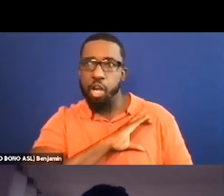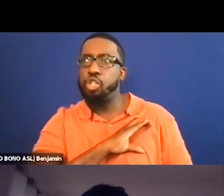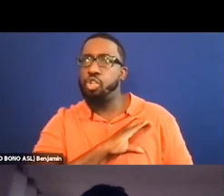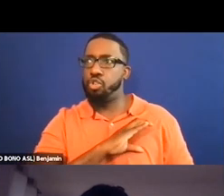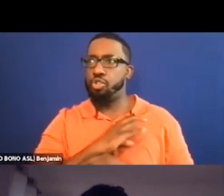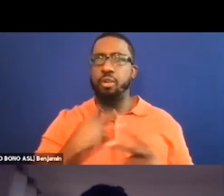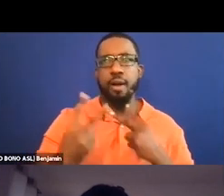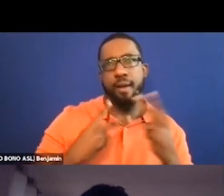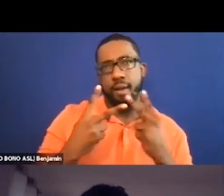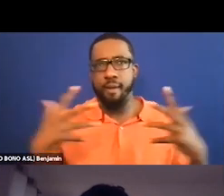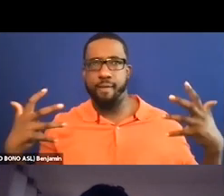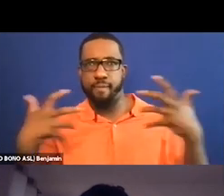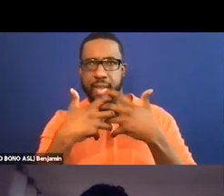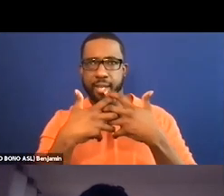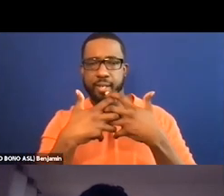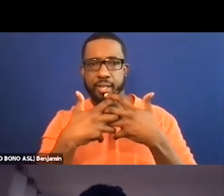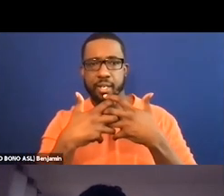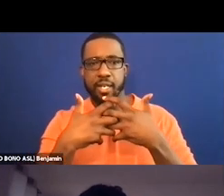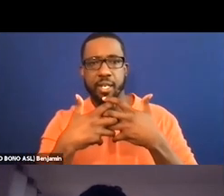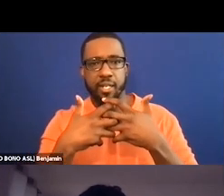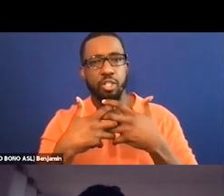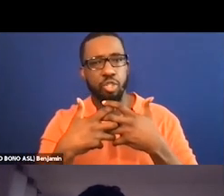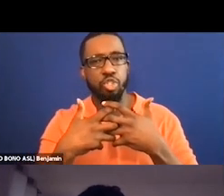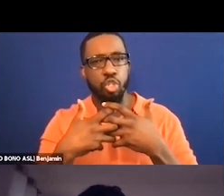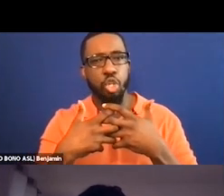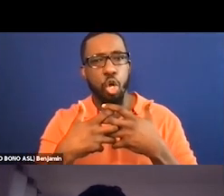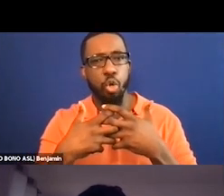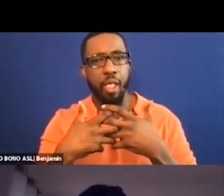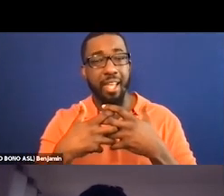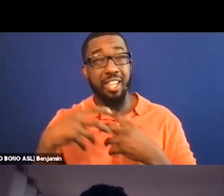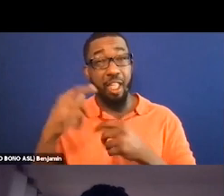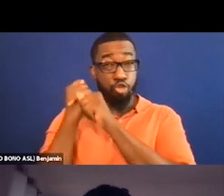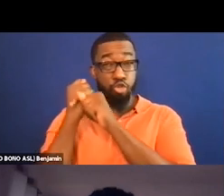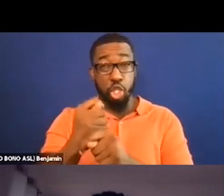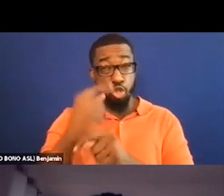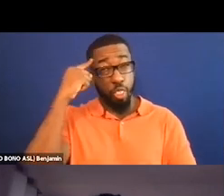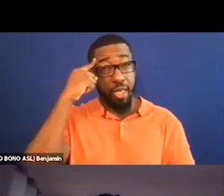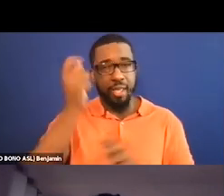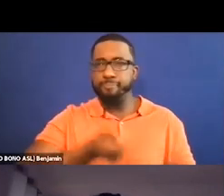can be, so not aiming for direct translation but actually thinking, well, there's a visceral experience